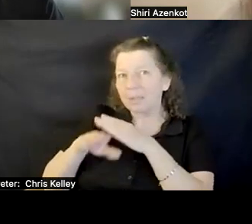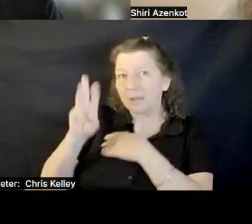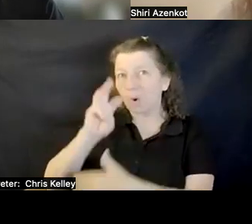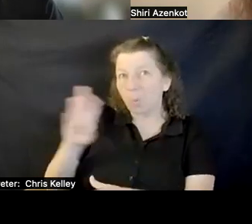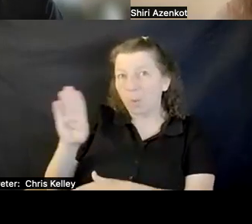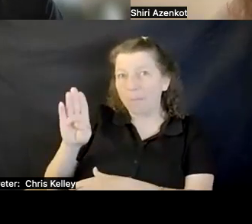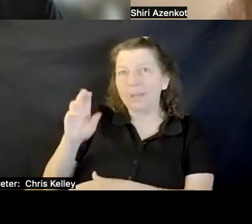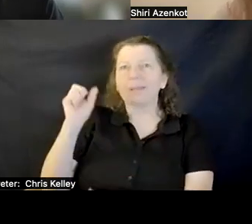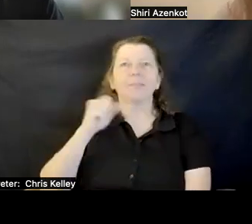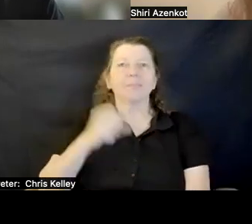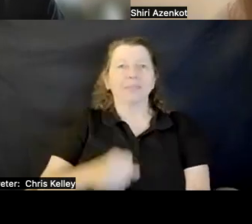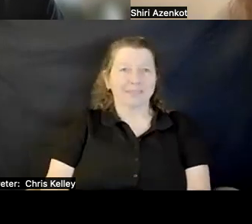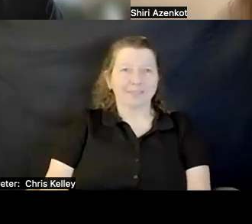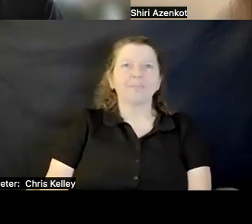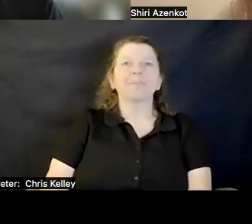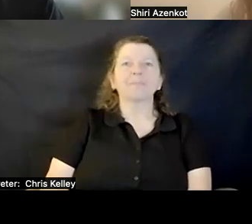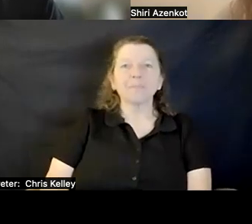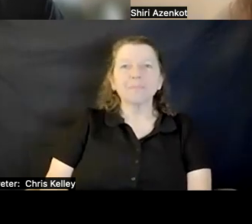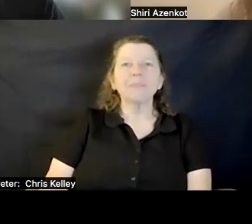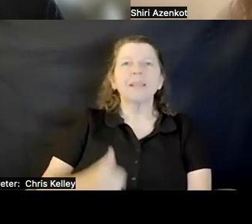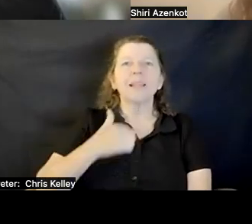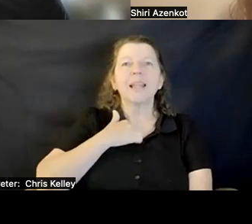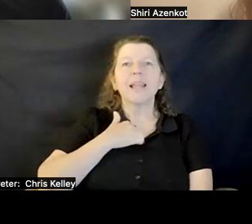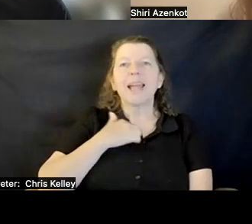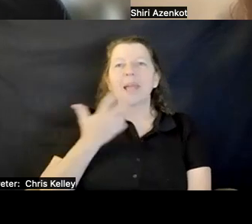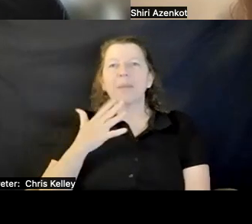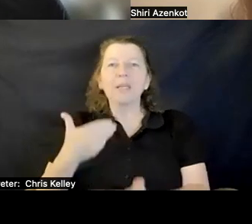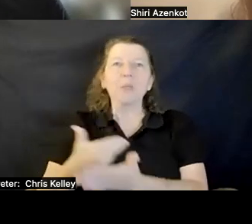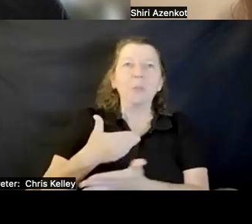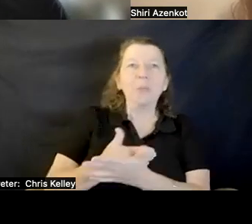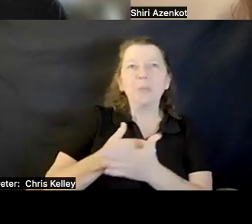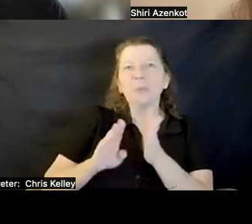Ananir: I am a somewhat new developer, self-taught over the year.